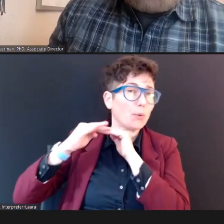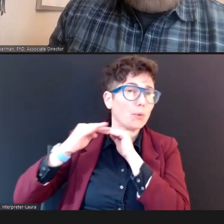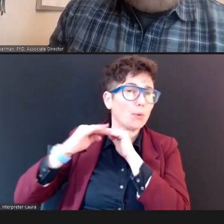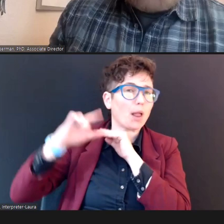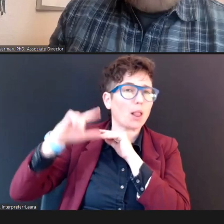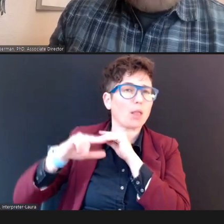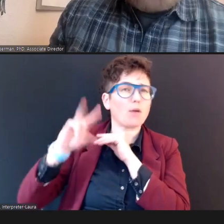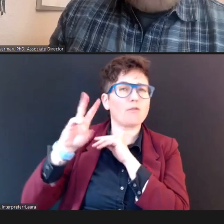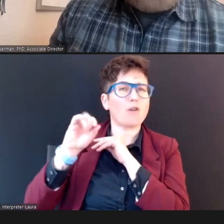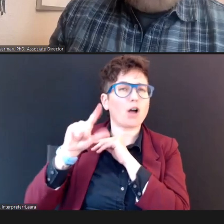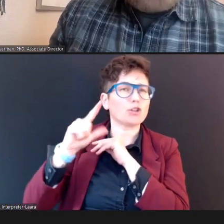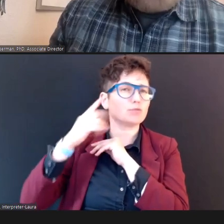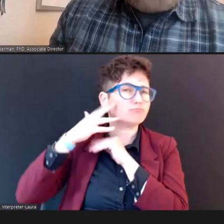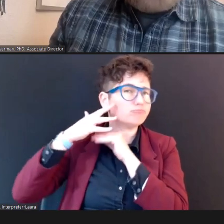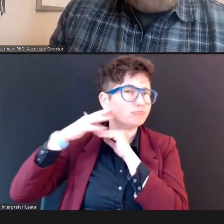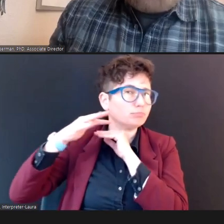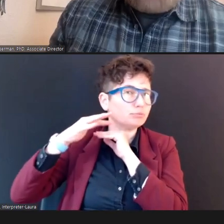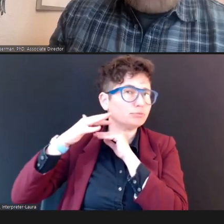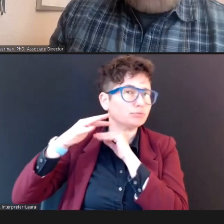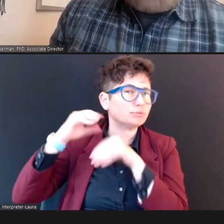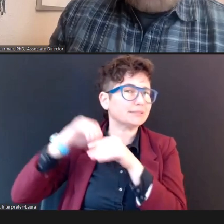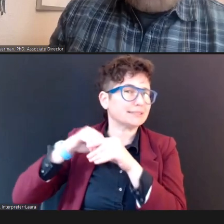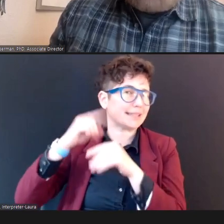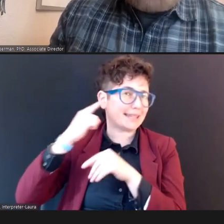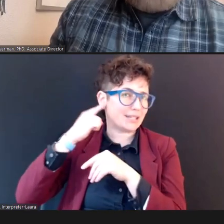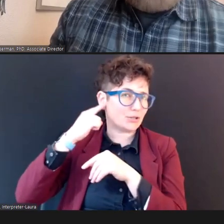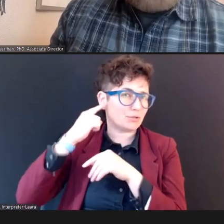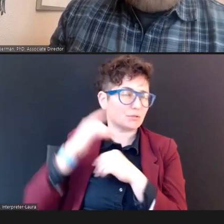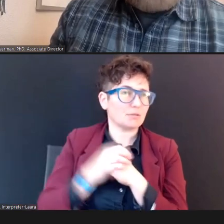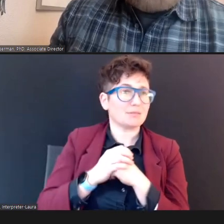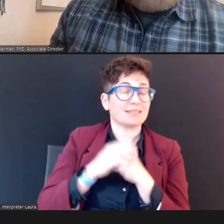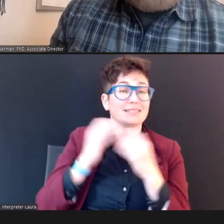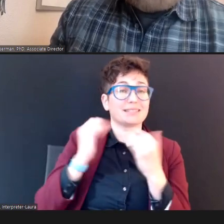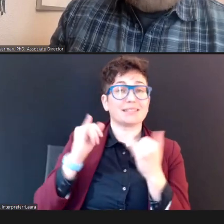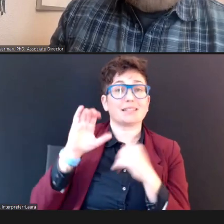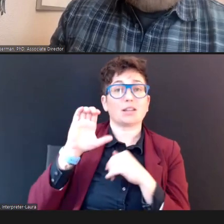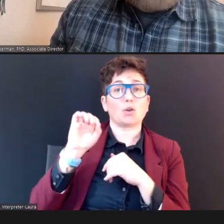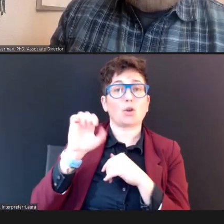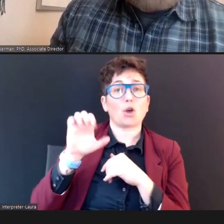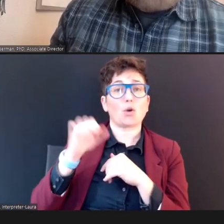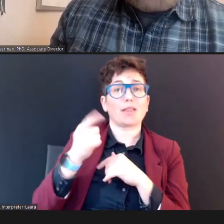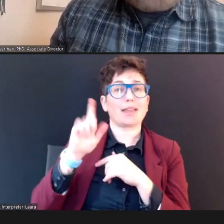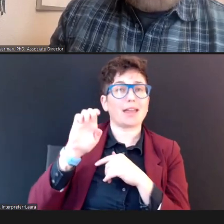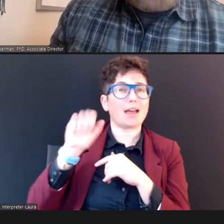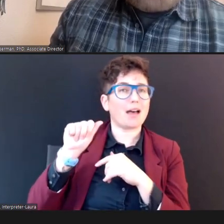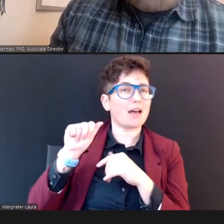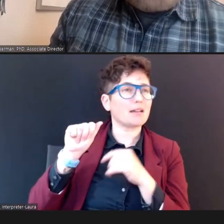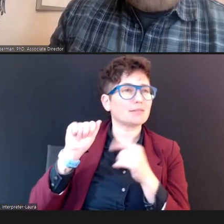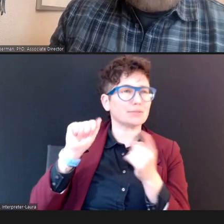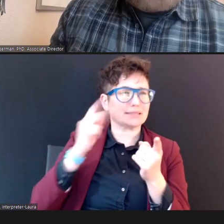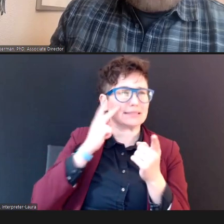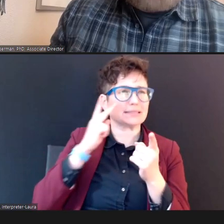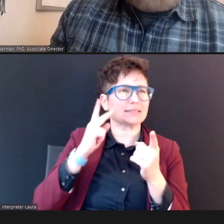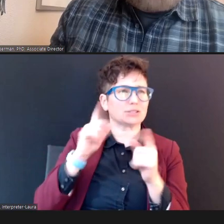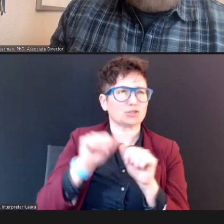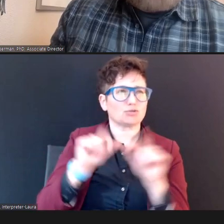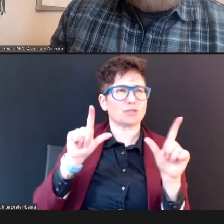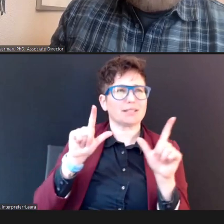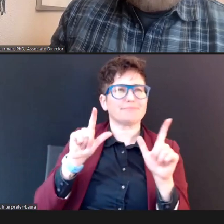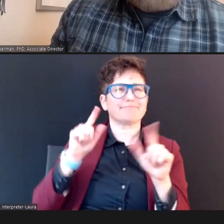Now, the cochlea, or as you can see here on your screen, that -- inner snail-shaped portion of the ear, a cochlea that's functioning